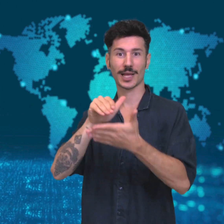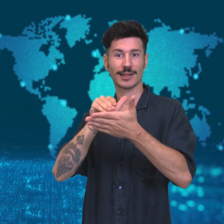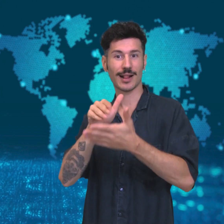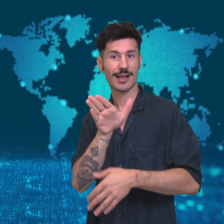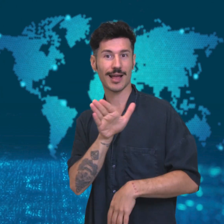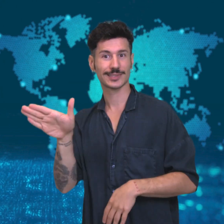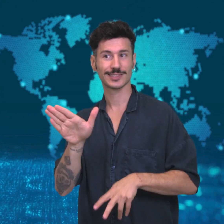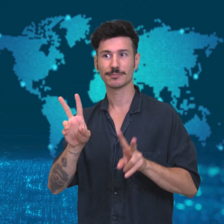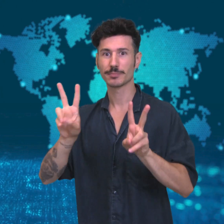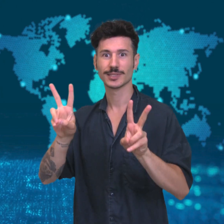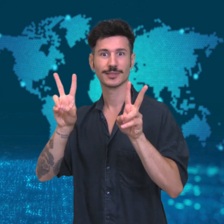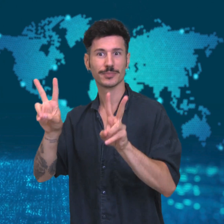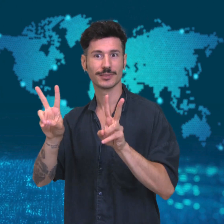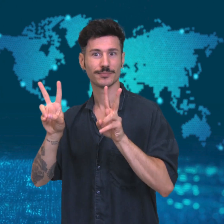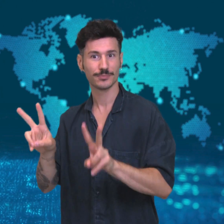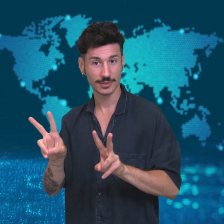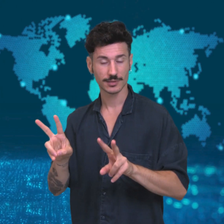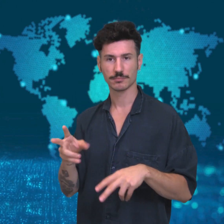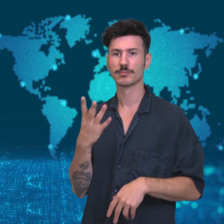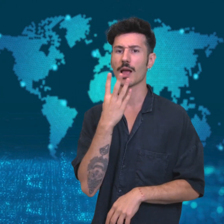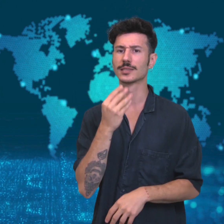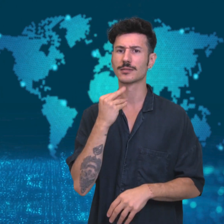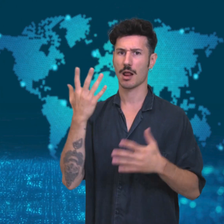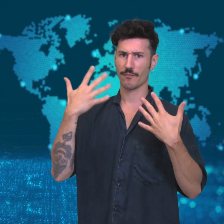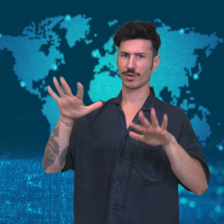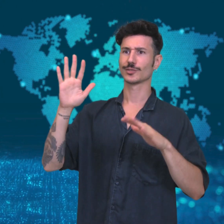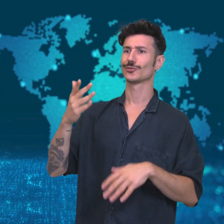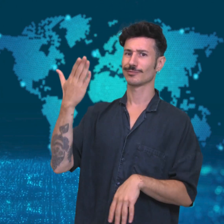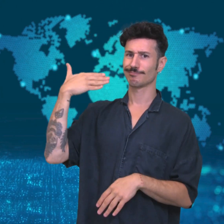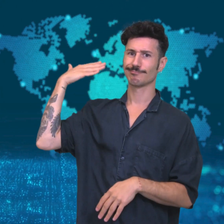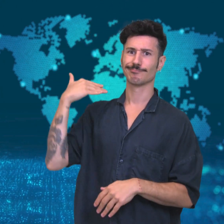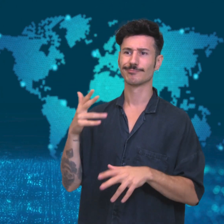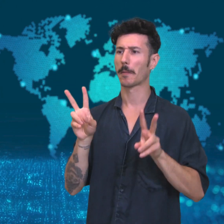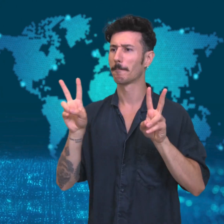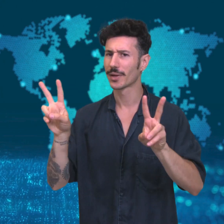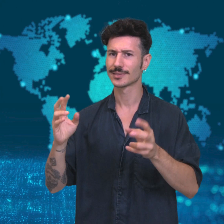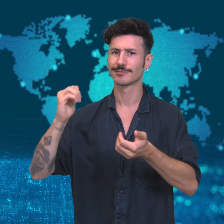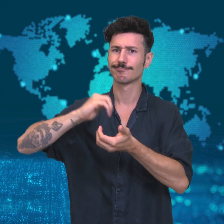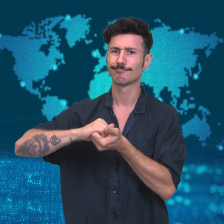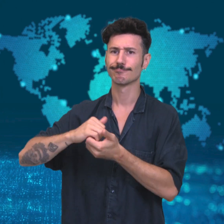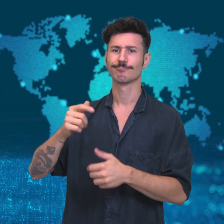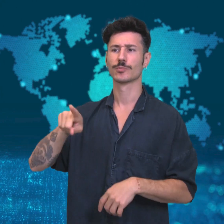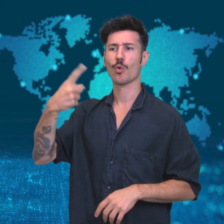It is the third peace treaty in the Middle East between Israel and